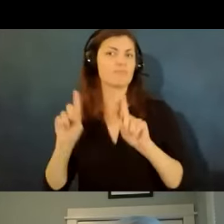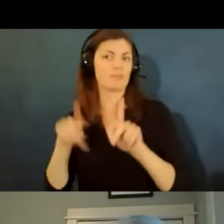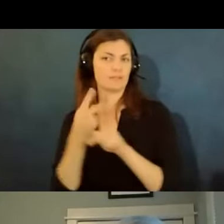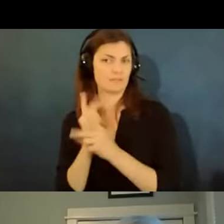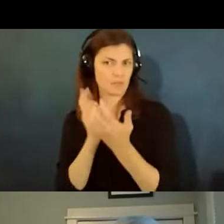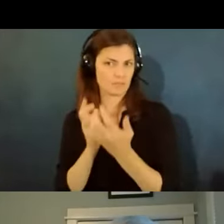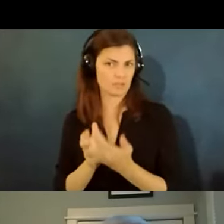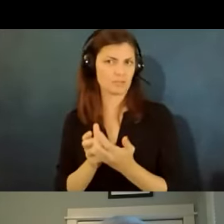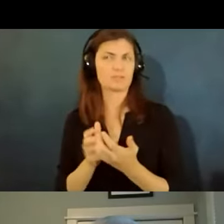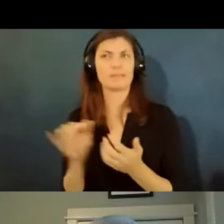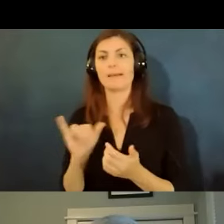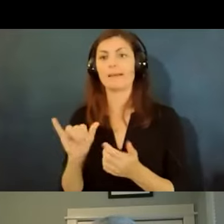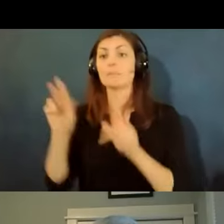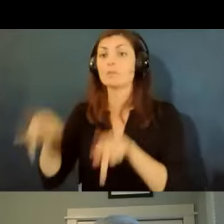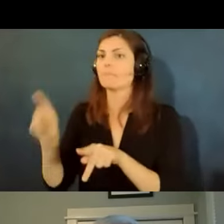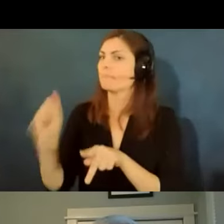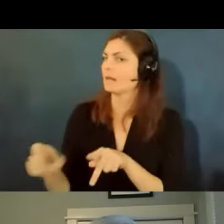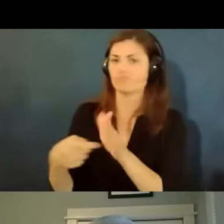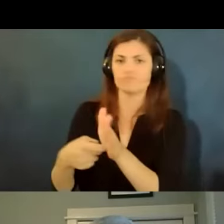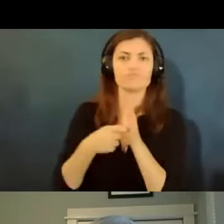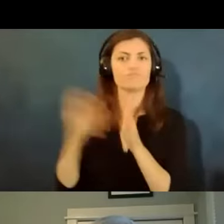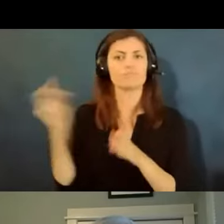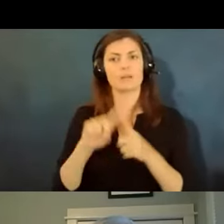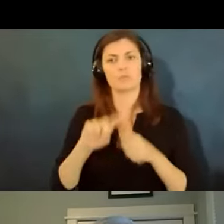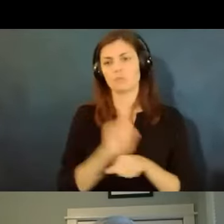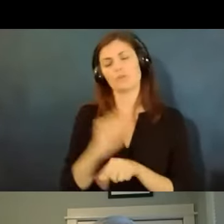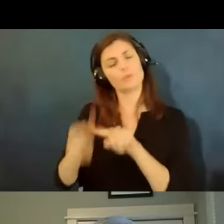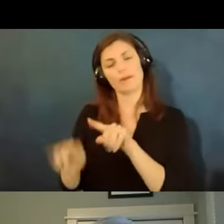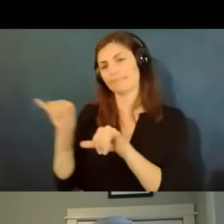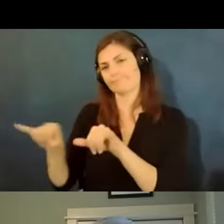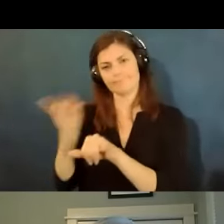come back to work let's say that's all agreed they can't do the job remotely they have to come back